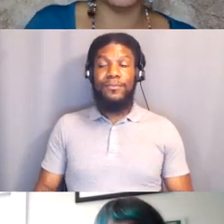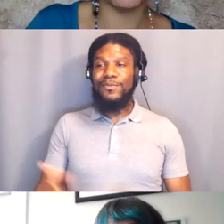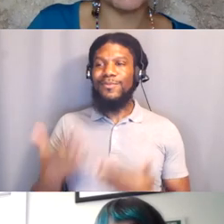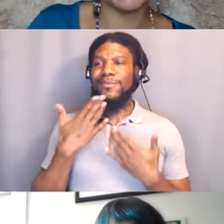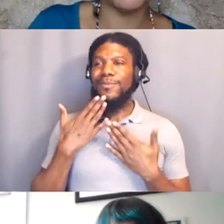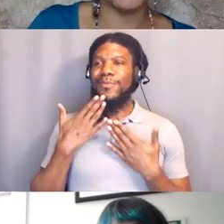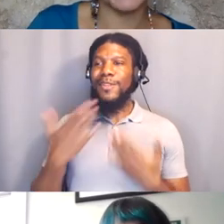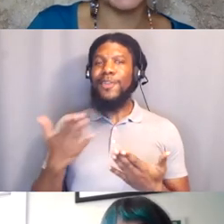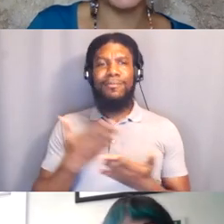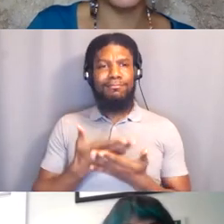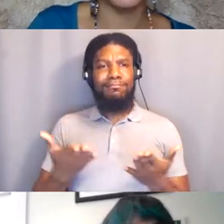Thank you everybody who read.